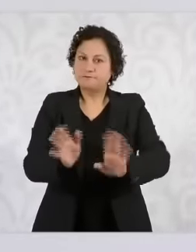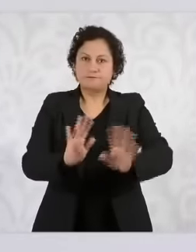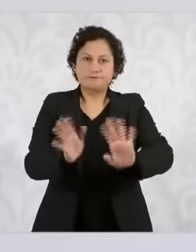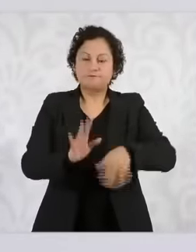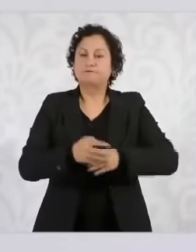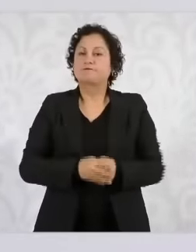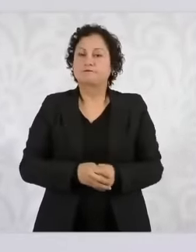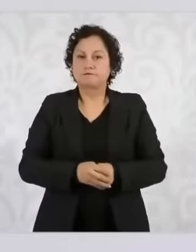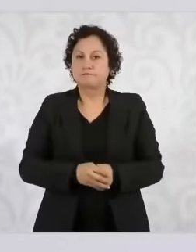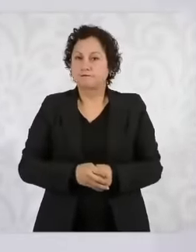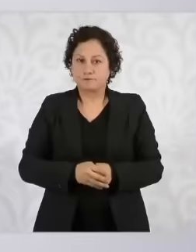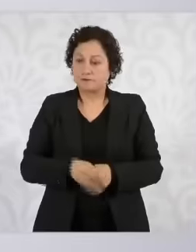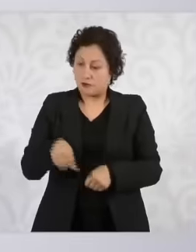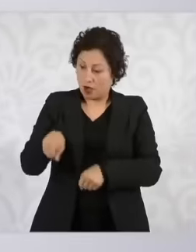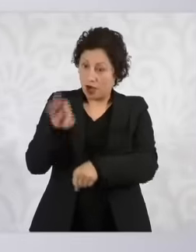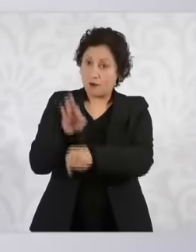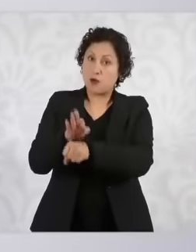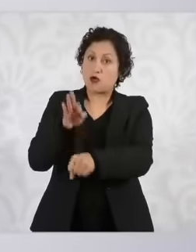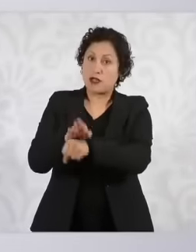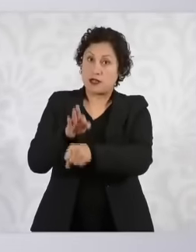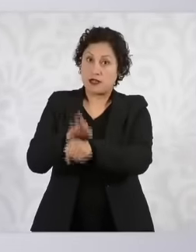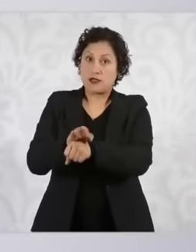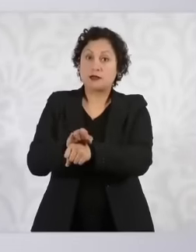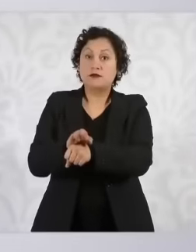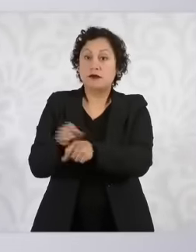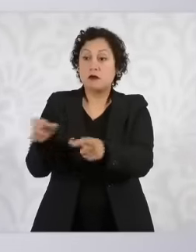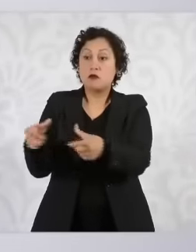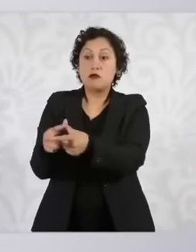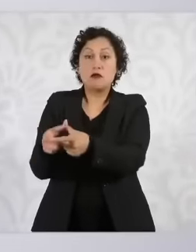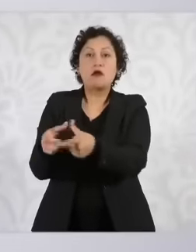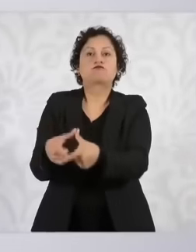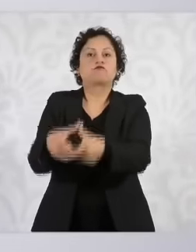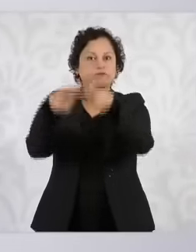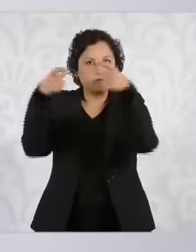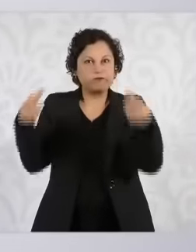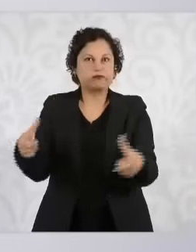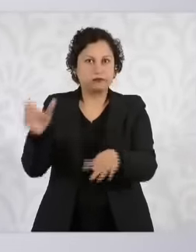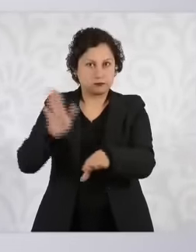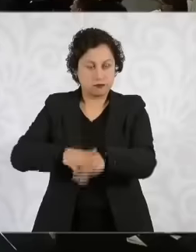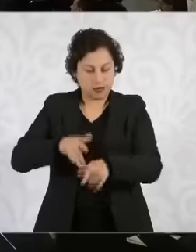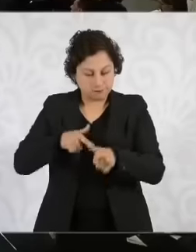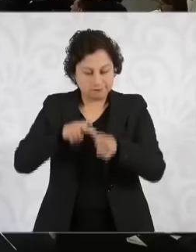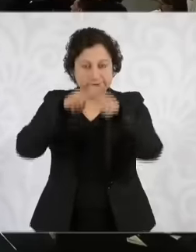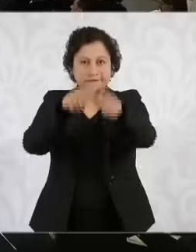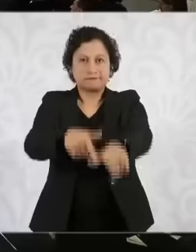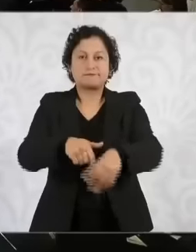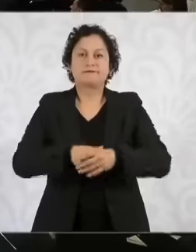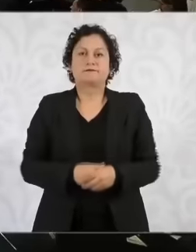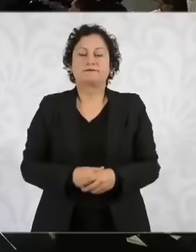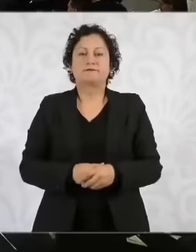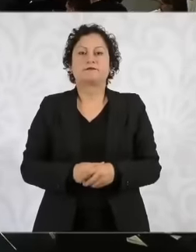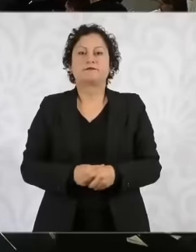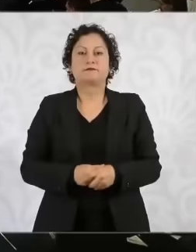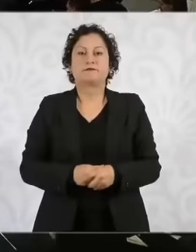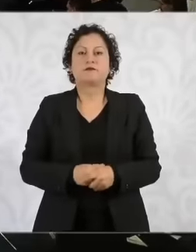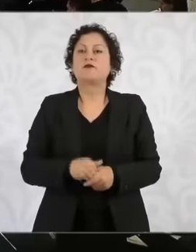we are going to protect and continue expanding the protected natural areas Yes, the